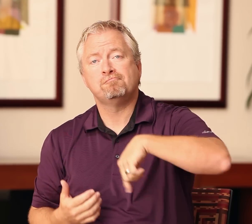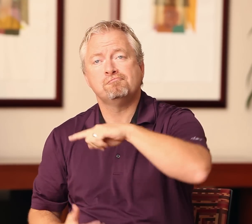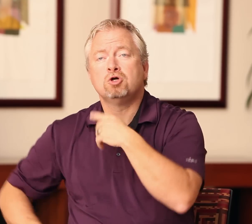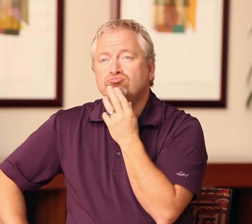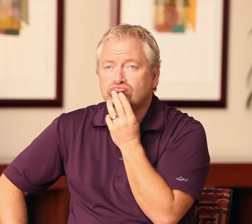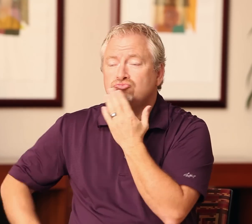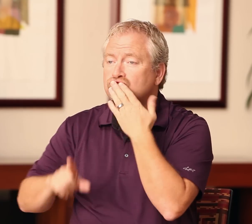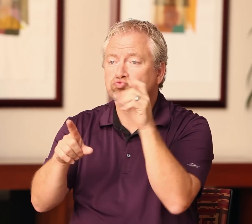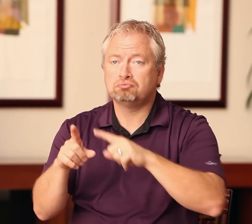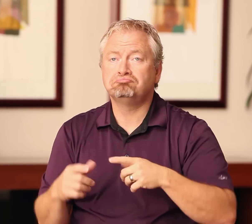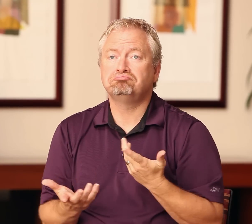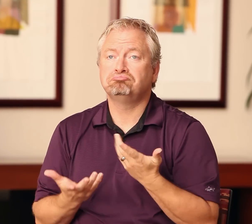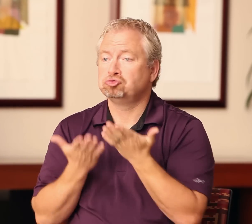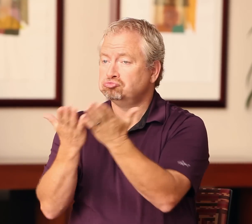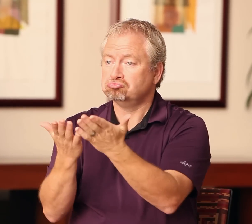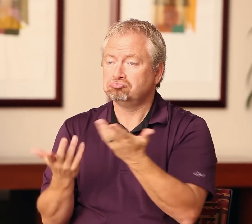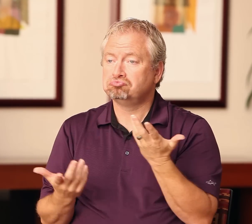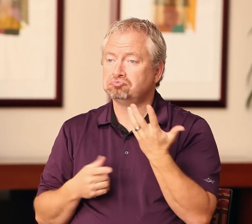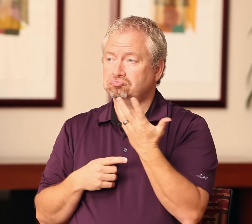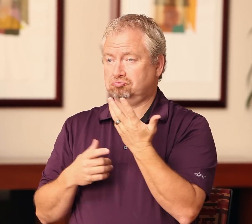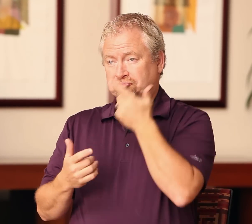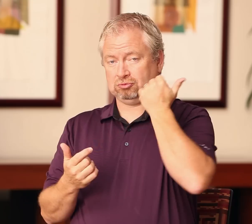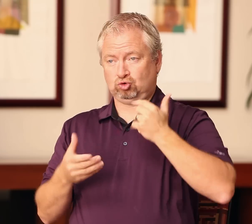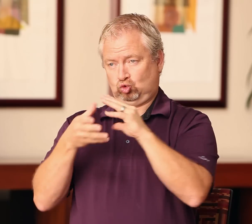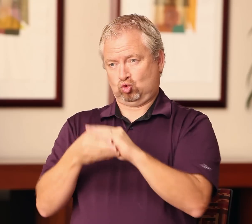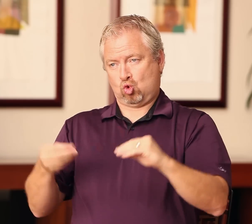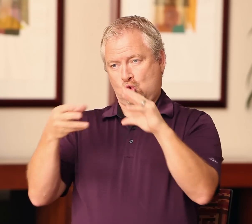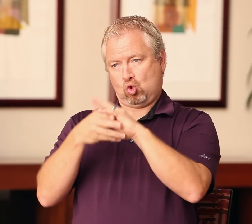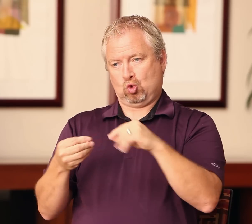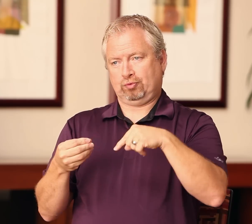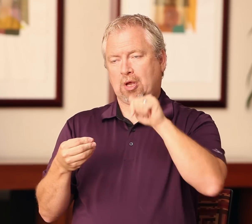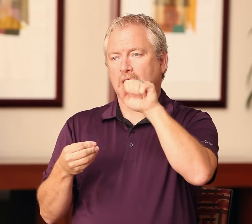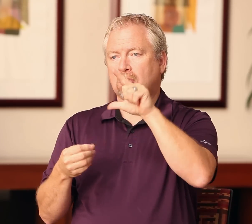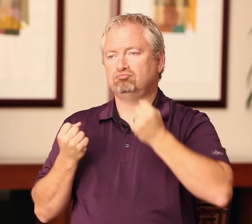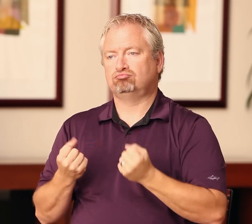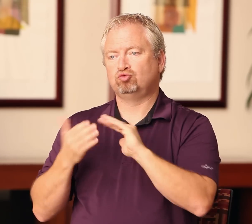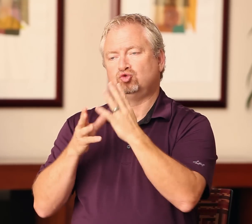The community needs to hear stories, because the ASL community is strongly based on stories